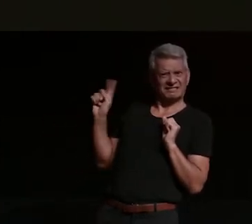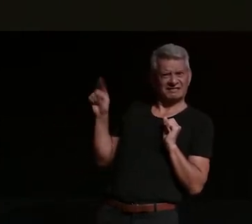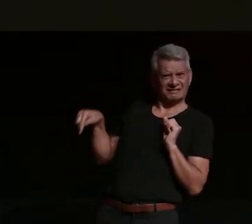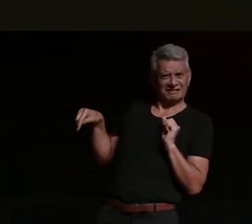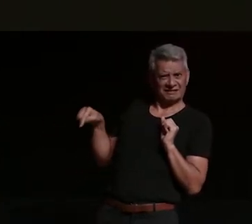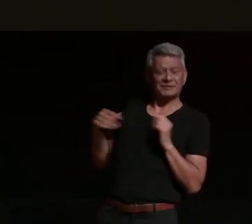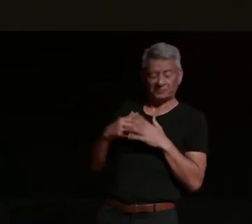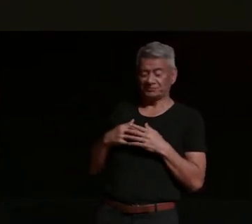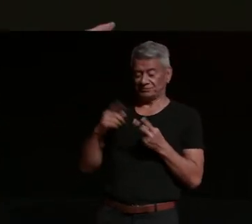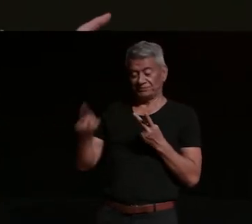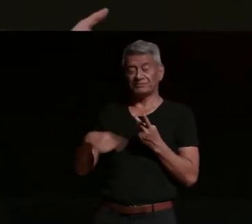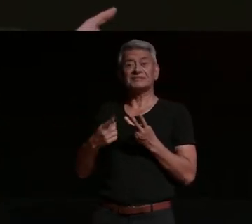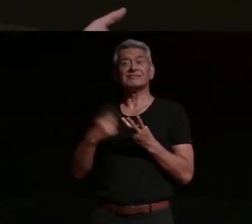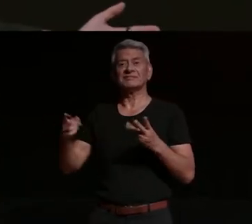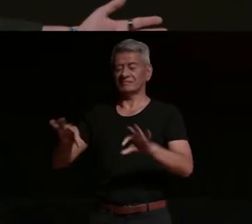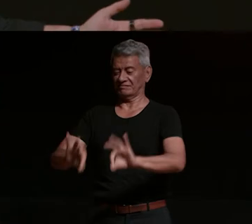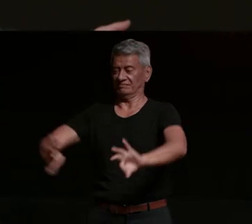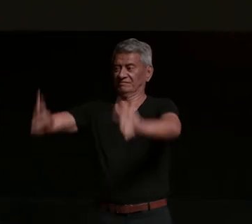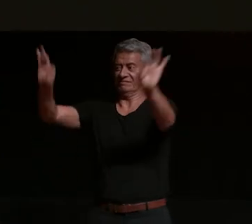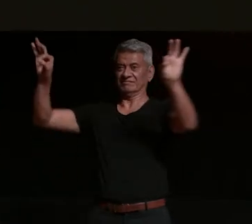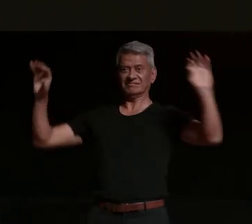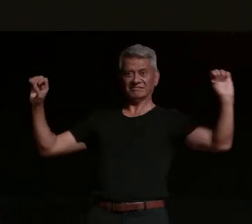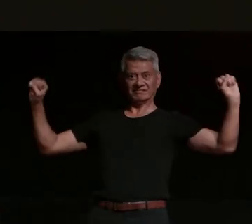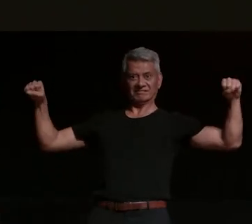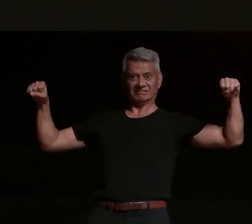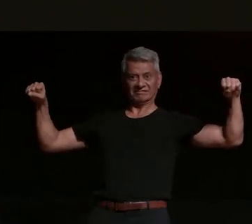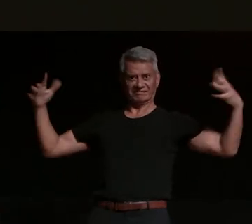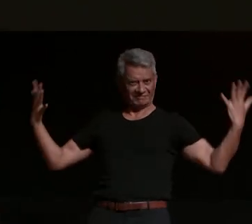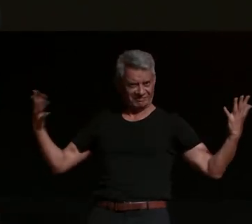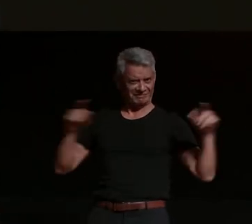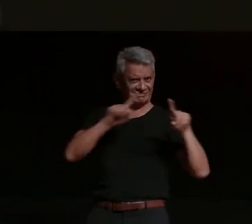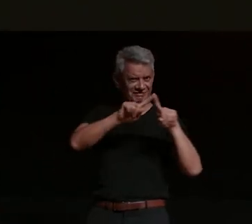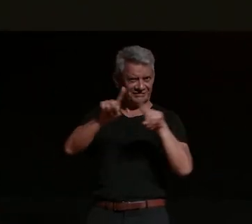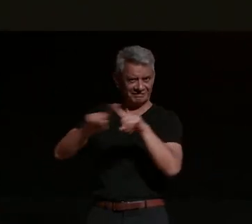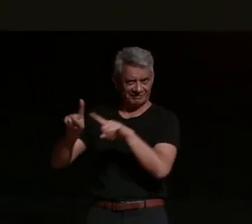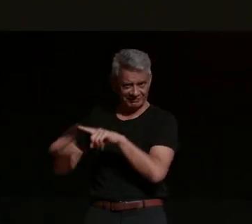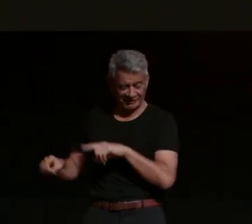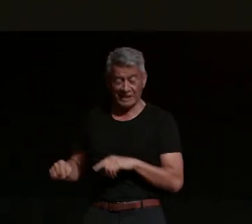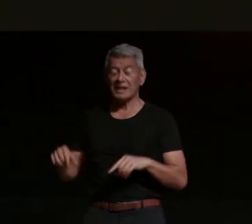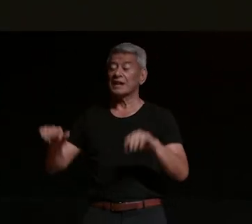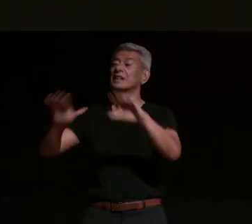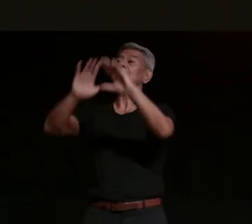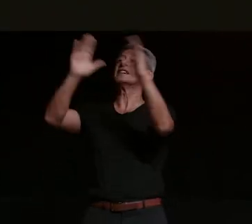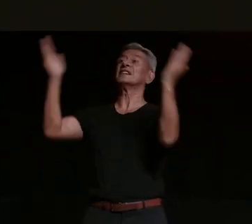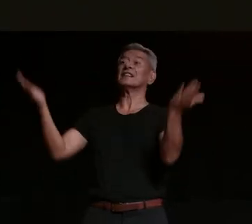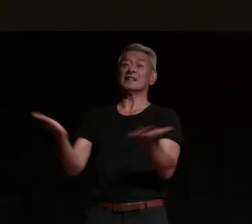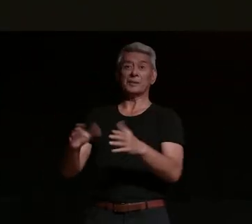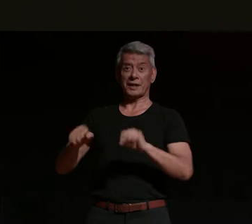and then there are harley riders in the motorcycle world you typically either ride a motorcycle to